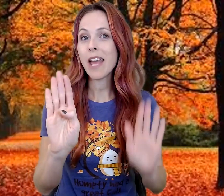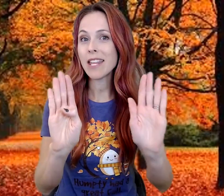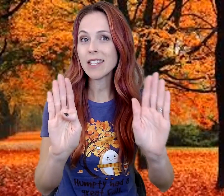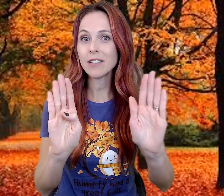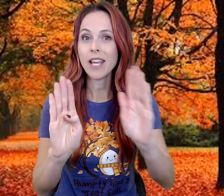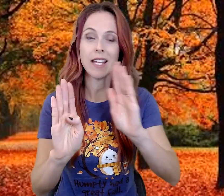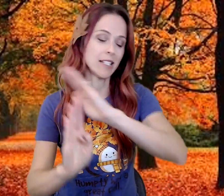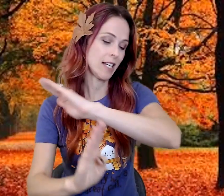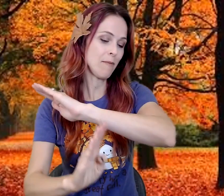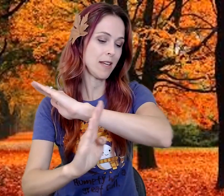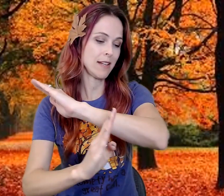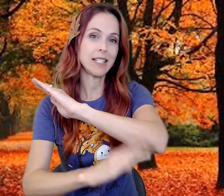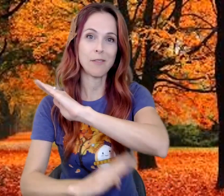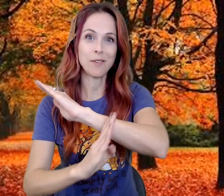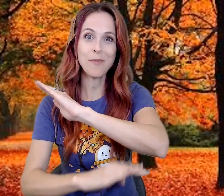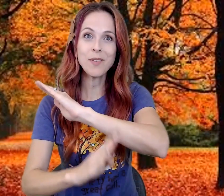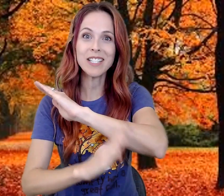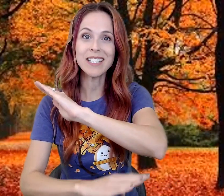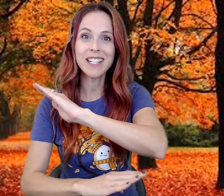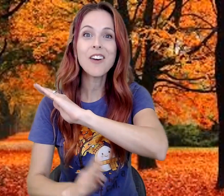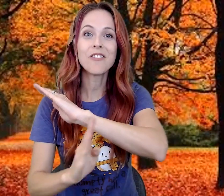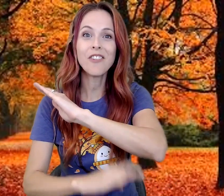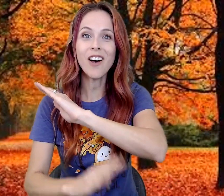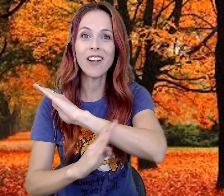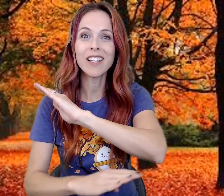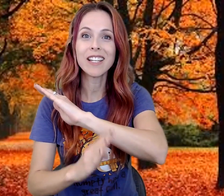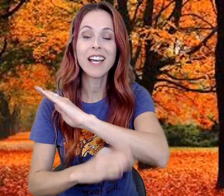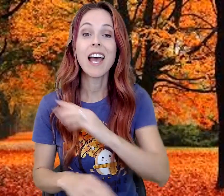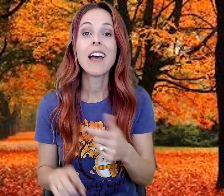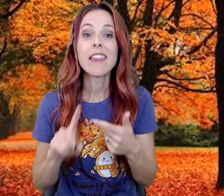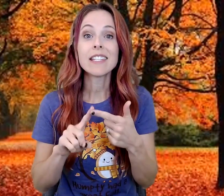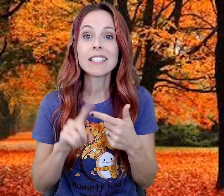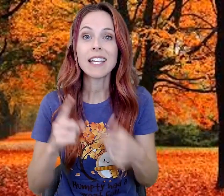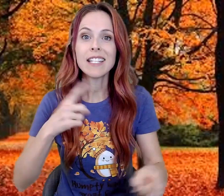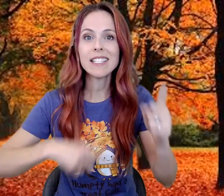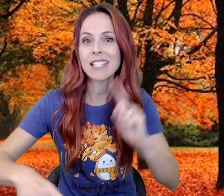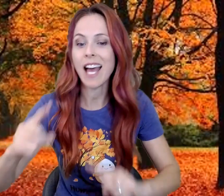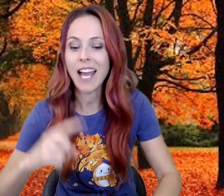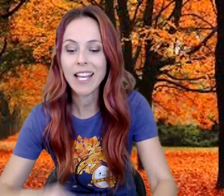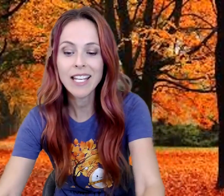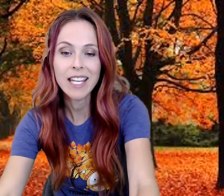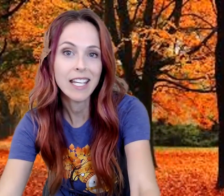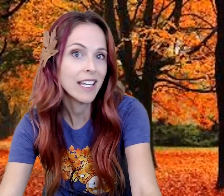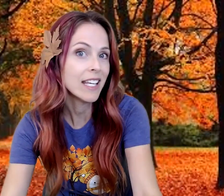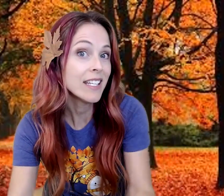and this handshape, in a downward motion. FALL. The second sign is.....